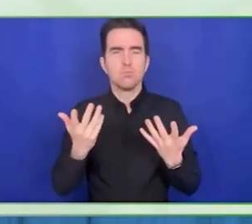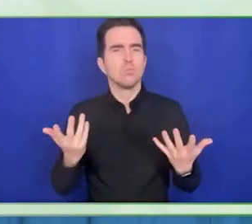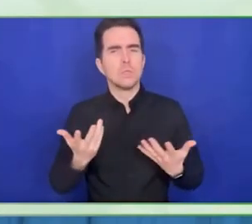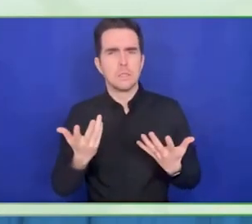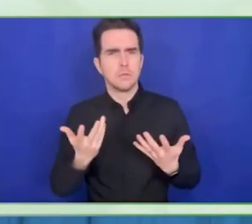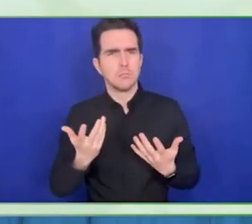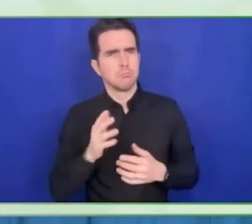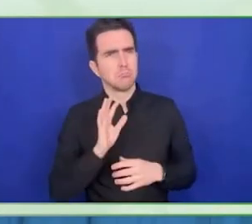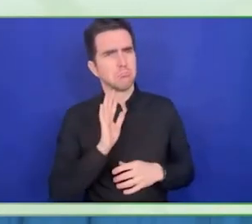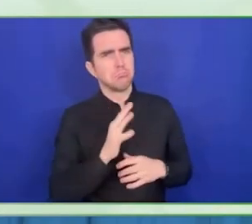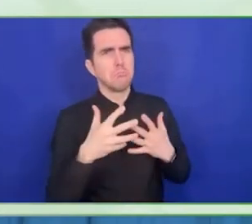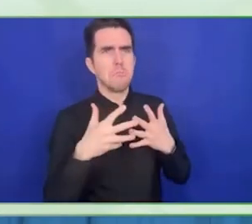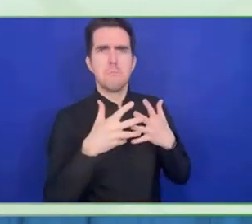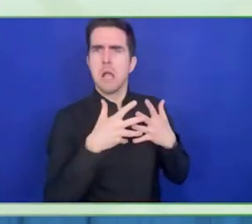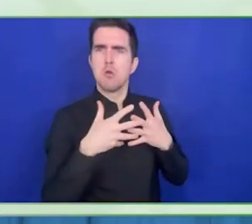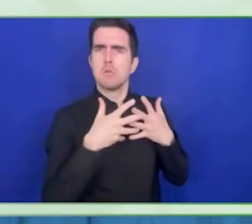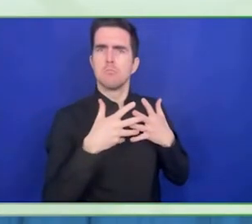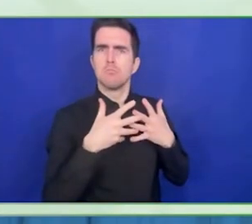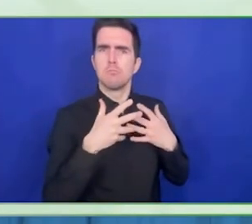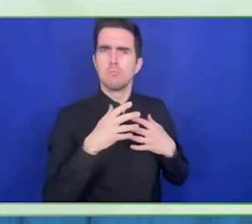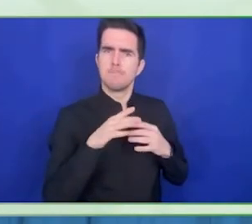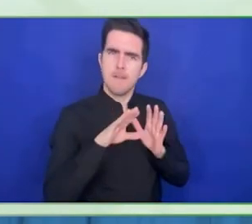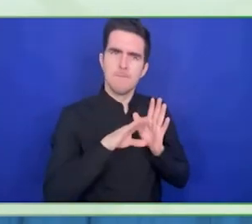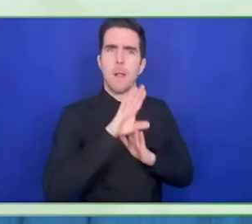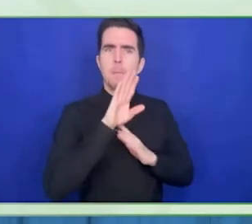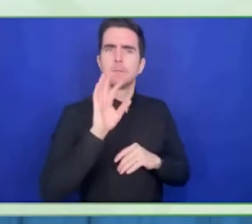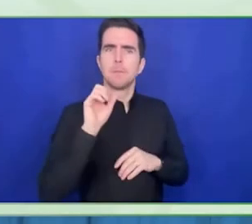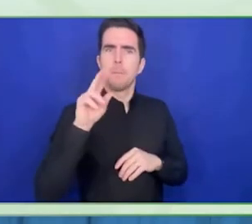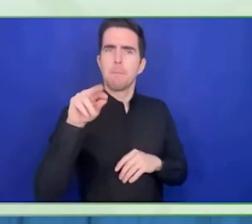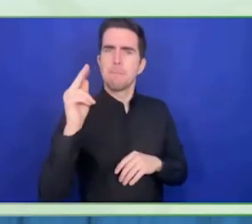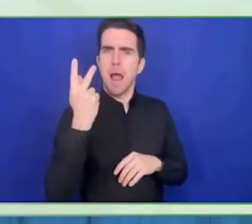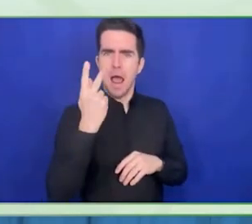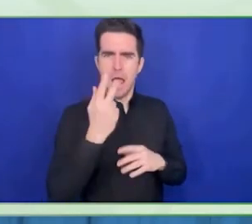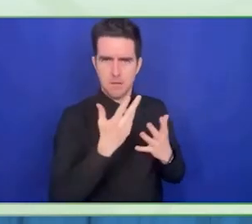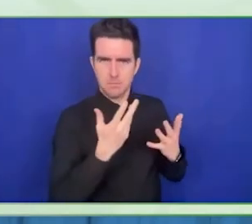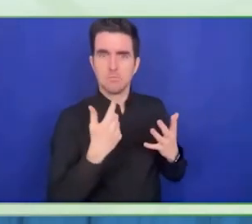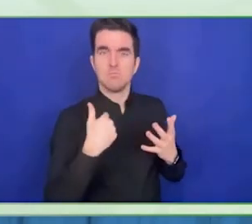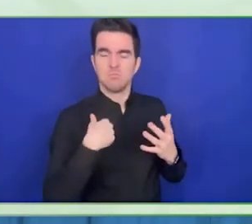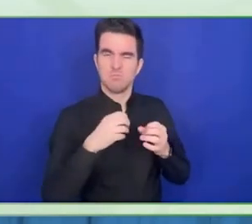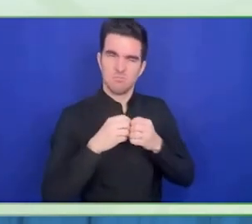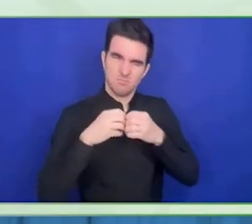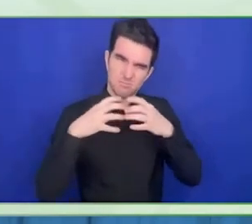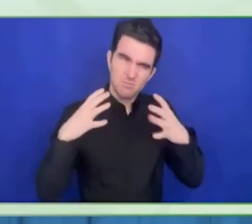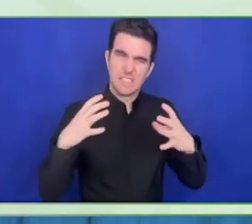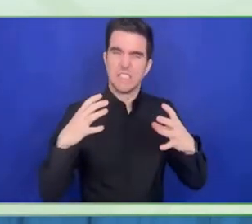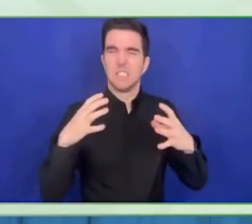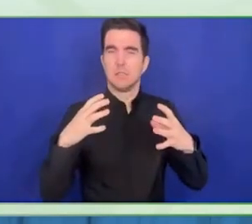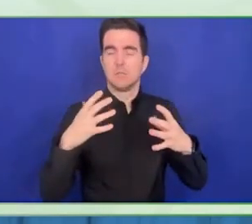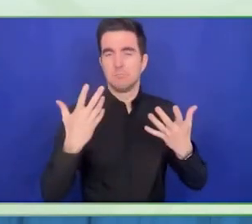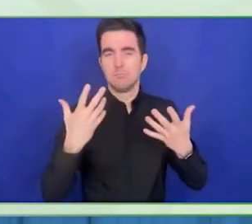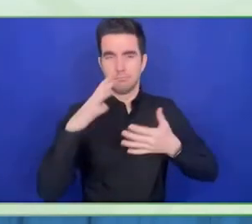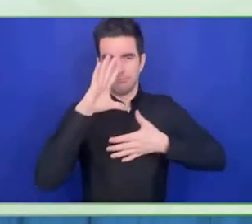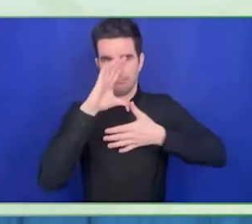we work with innovators, start-ups, supporting initiatives in the region.